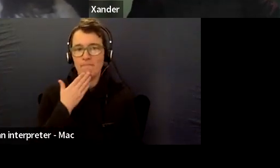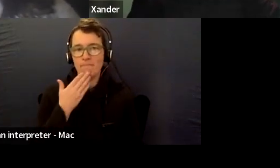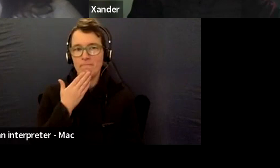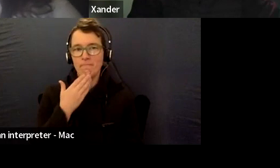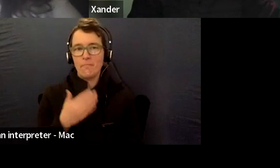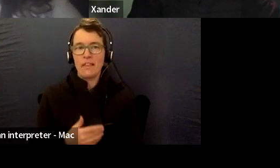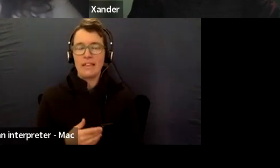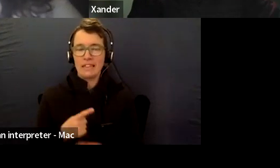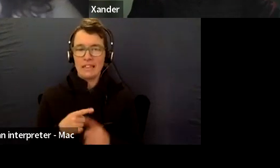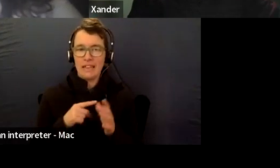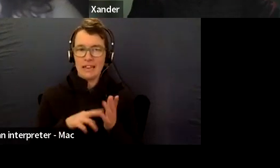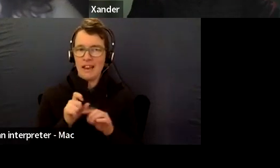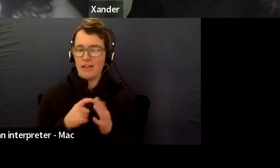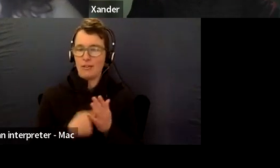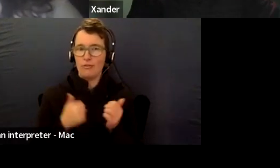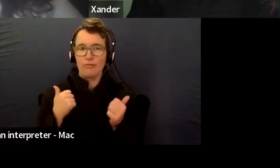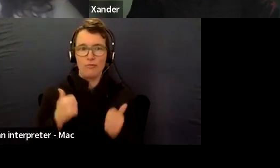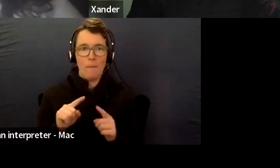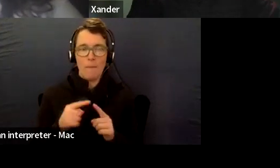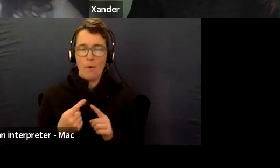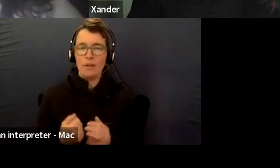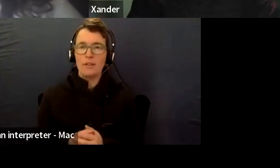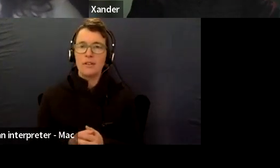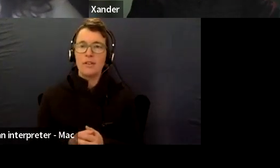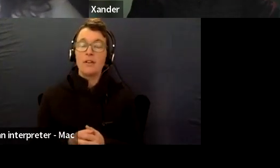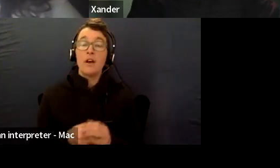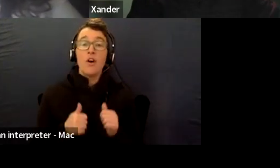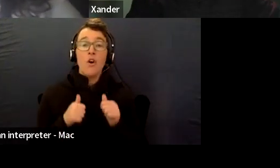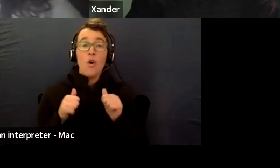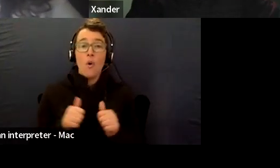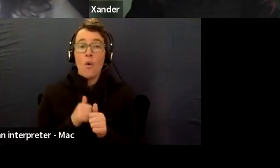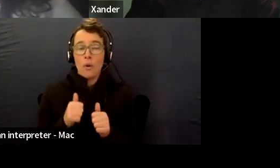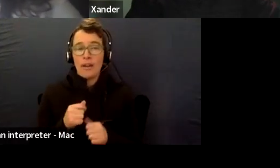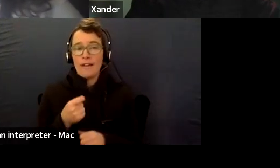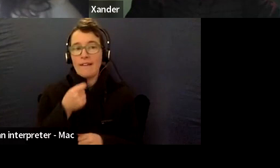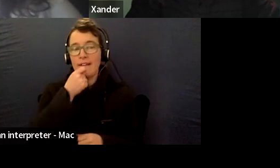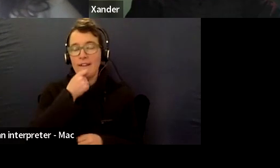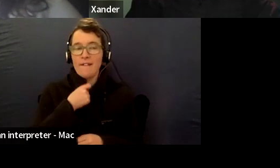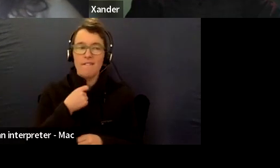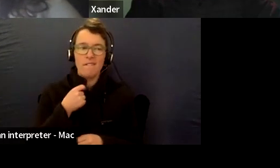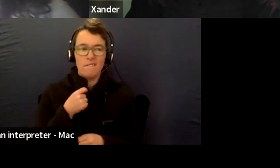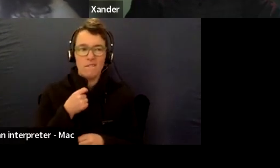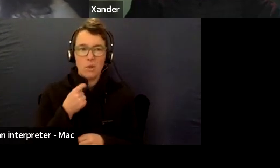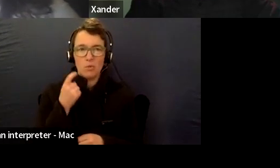So, a couple of housekeeping things before we wrap up today.